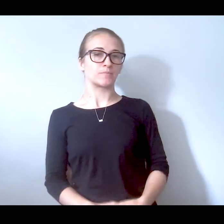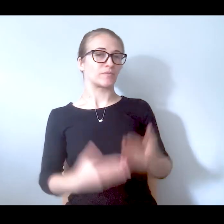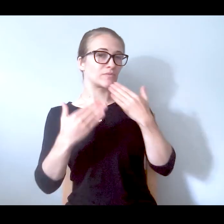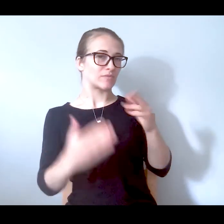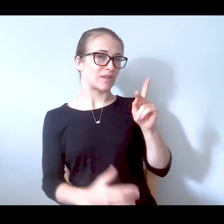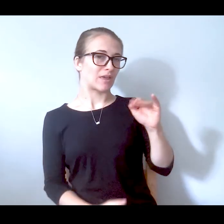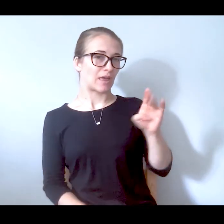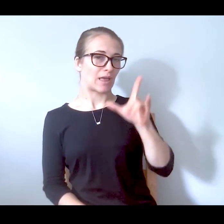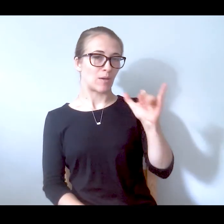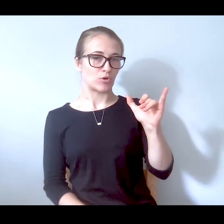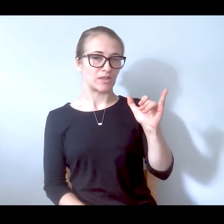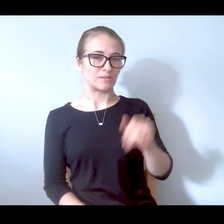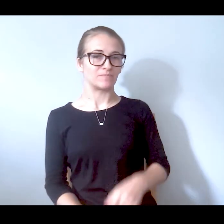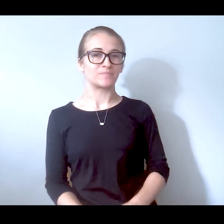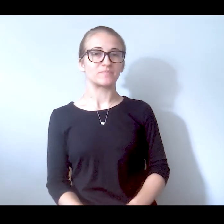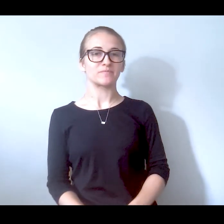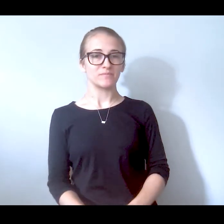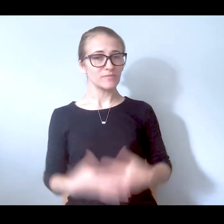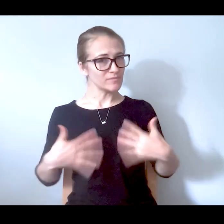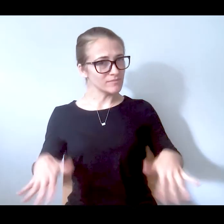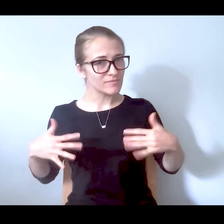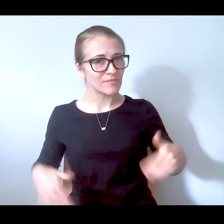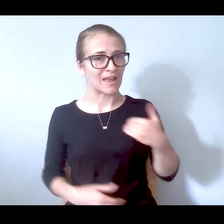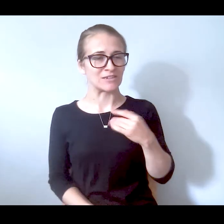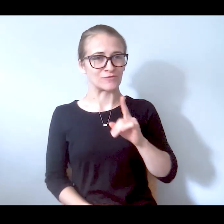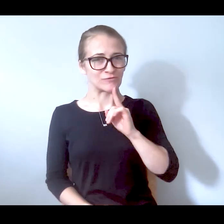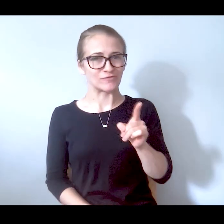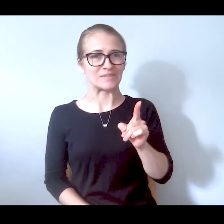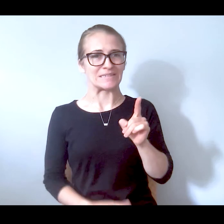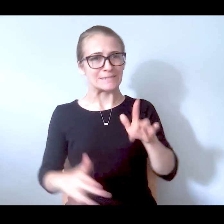All right. We've had a pretty vibrant discussion.